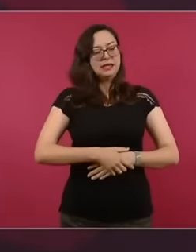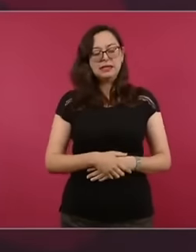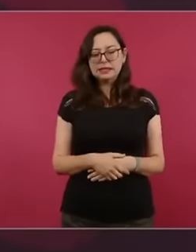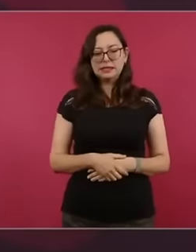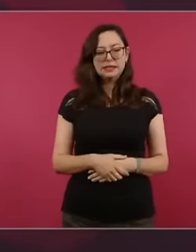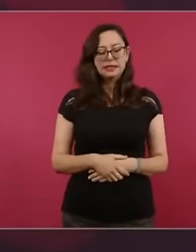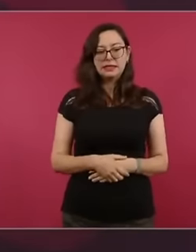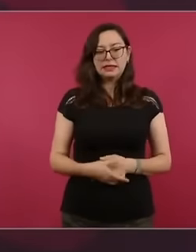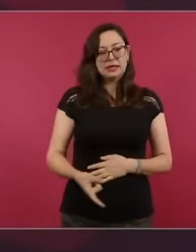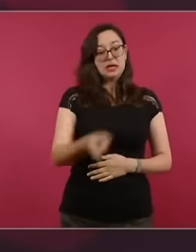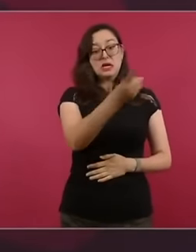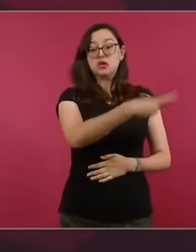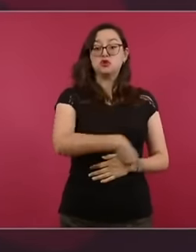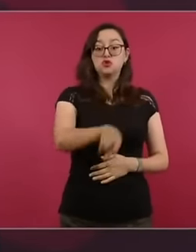the